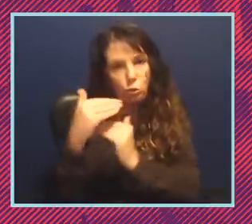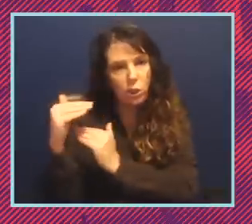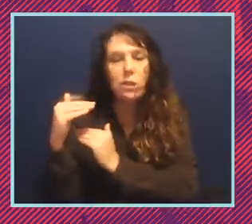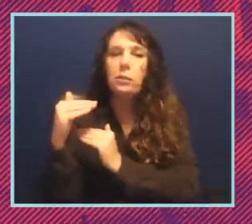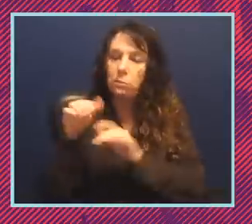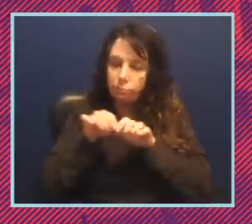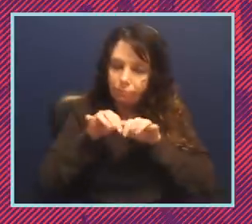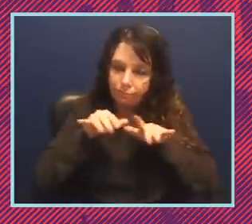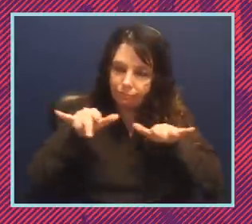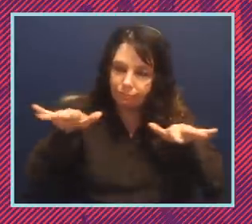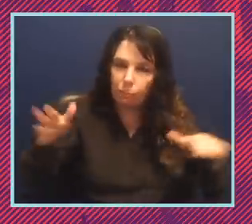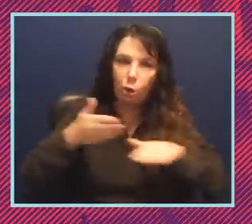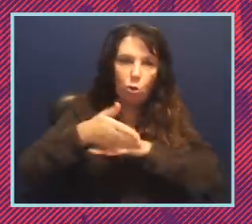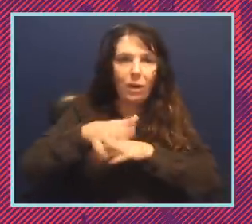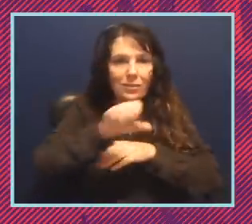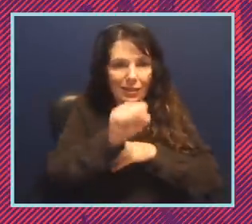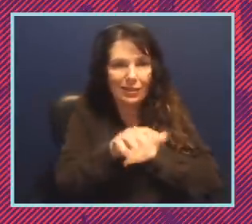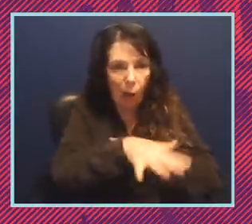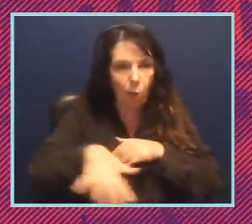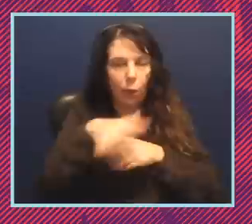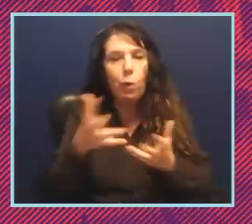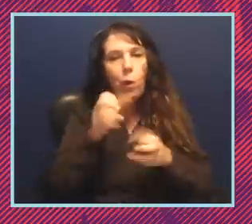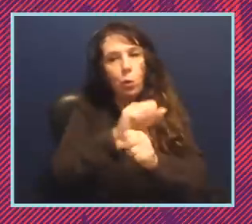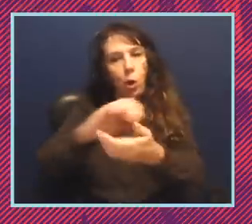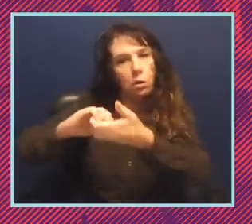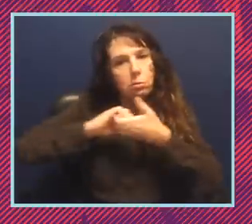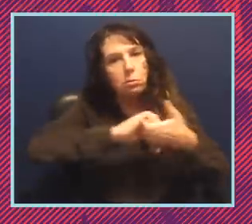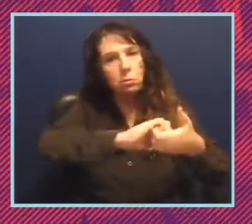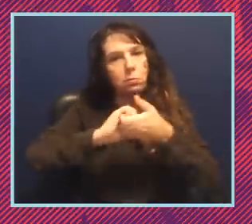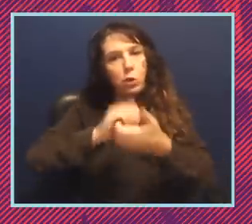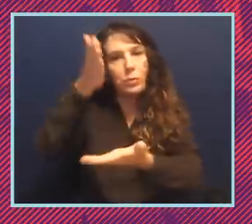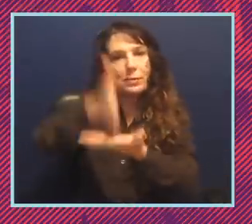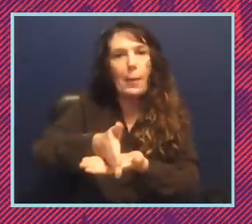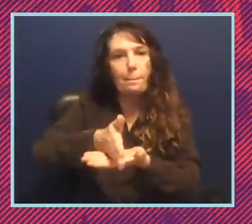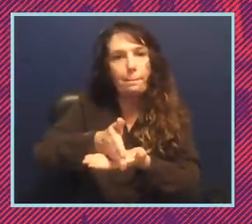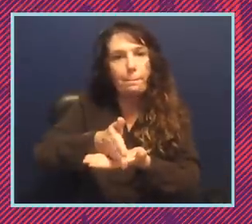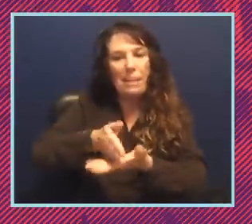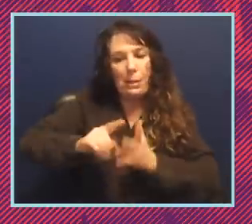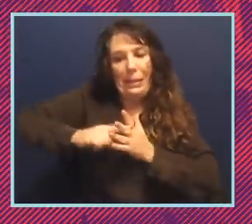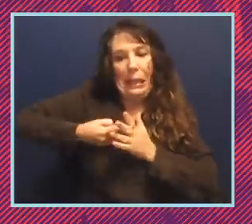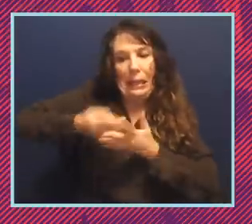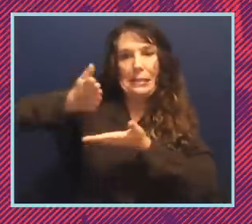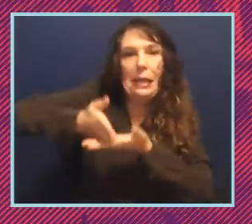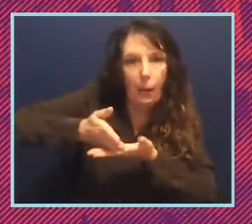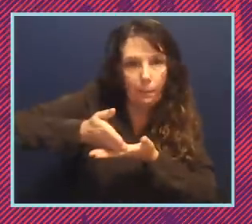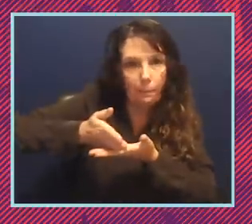collectively and be able to stop these things when they are starting and really mount um you know